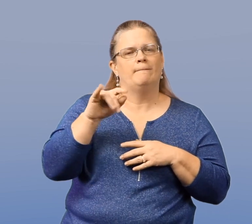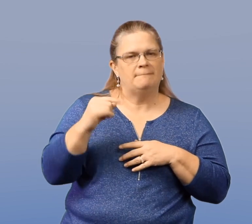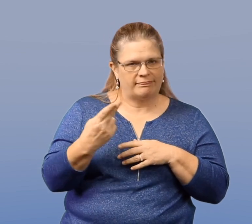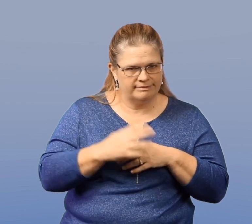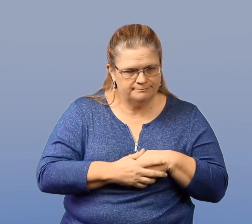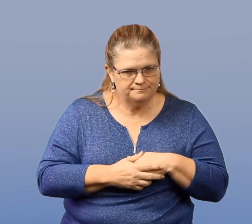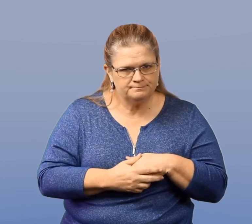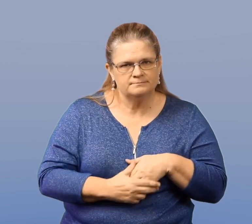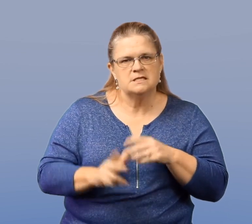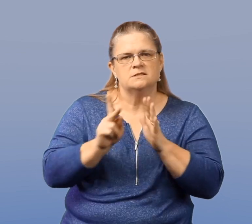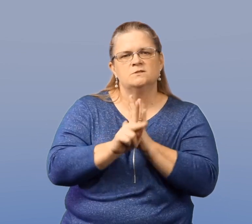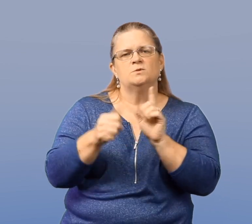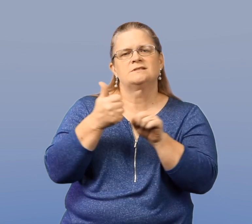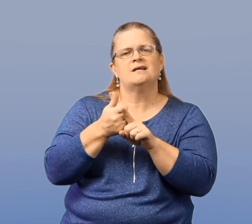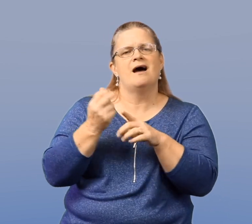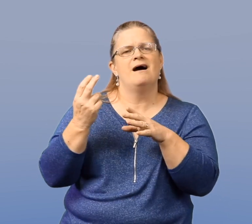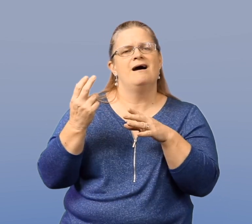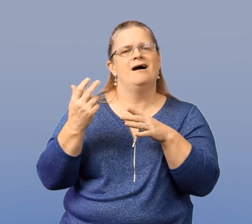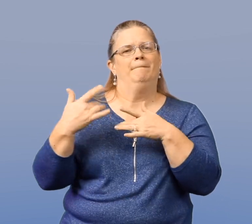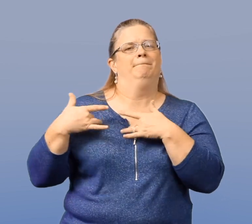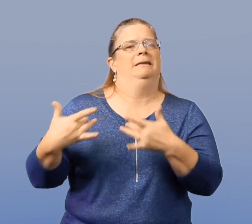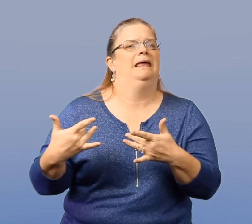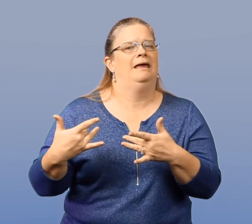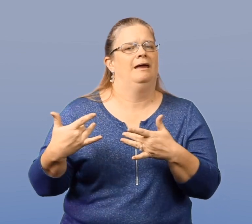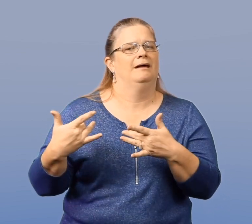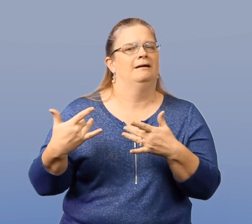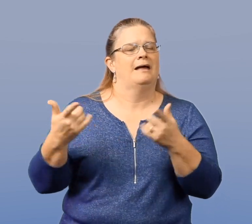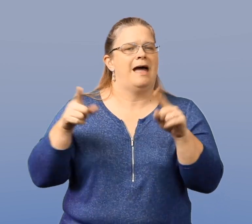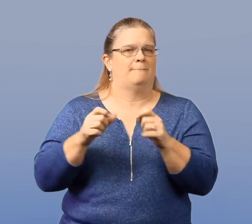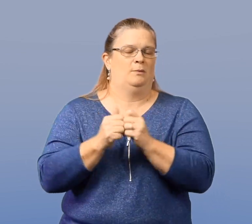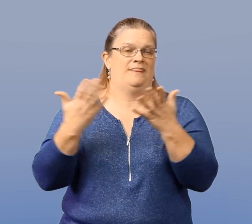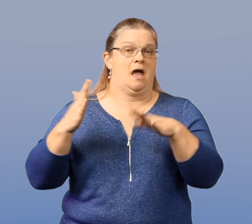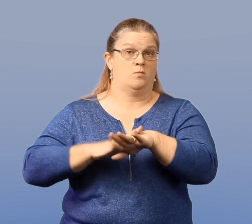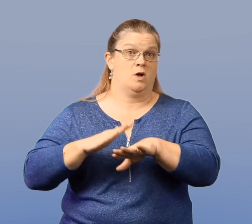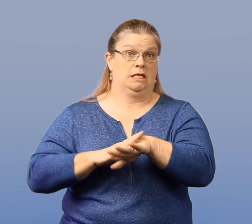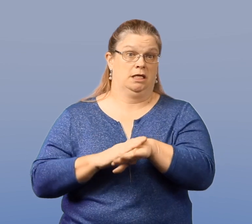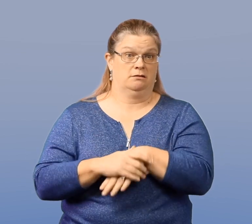Another myth is that suicide tends to happen without warning.